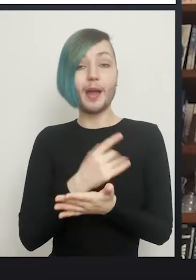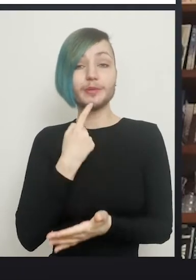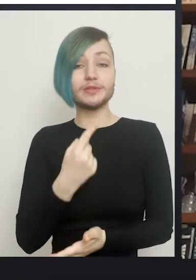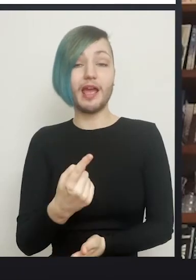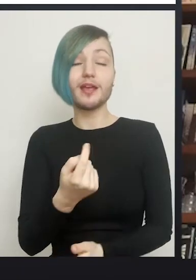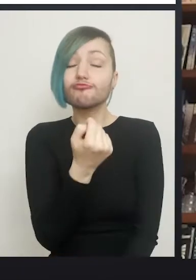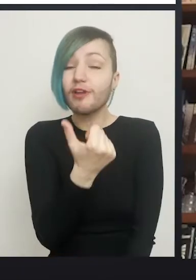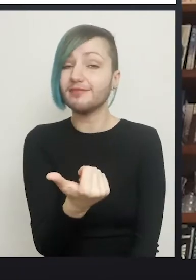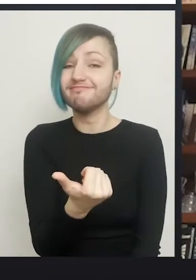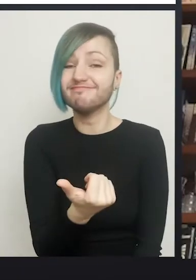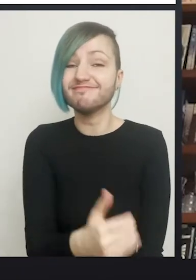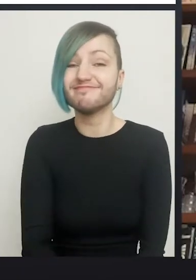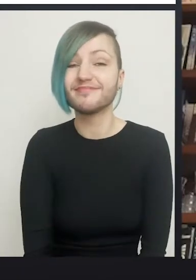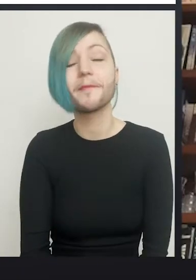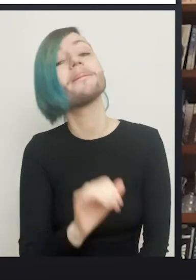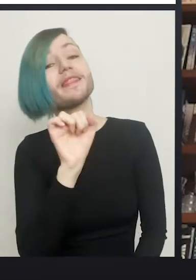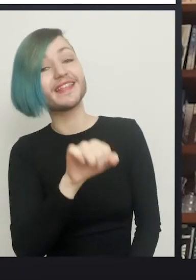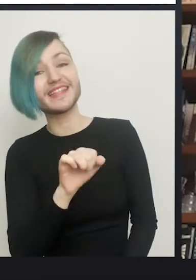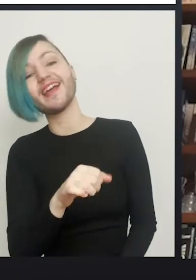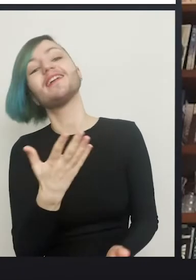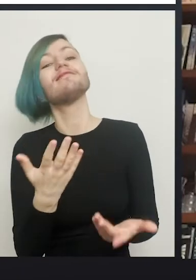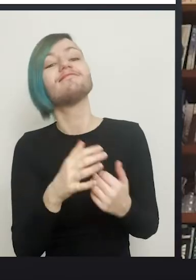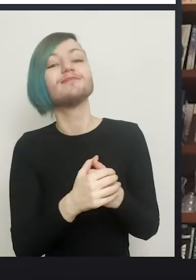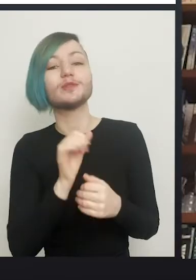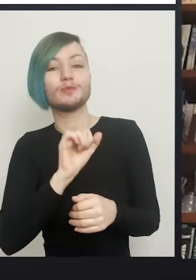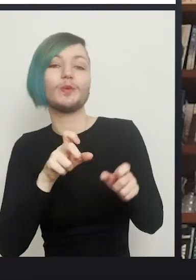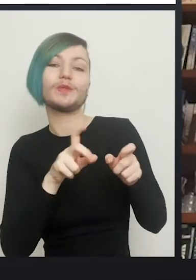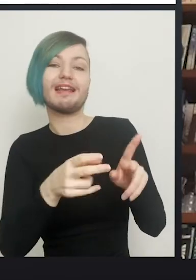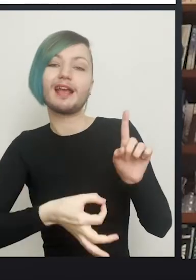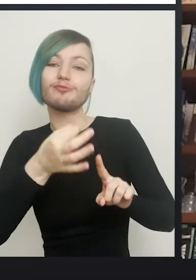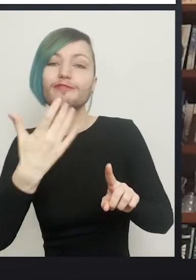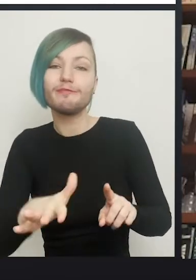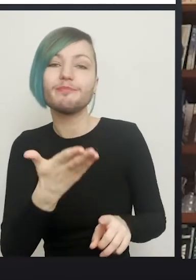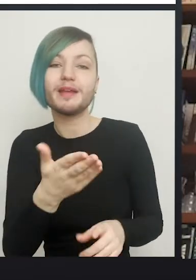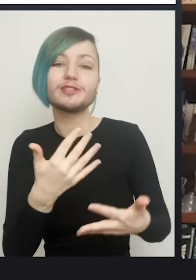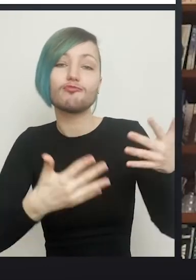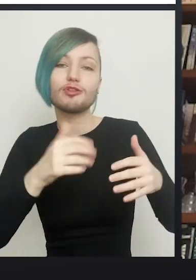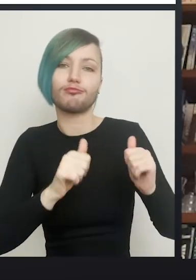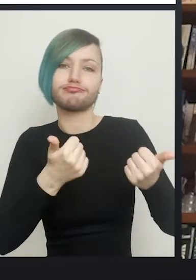No, because you changed the technique, it's now improved and you get a good result from the beginning, which is great.